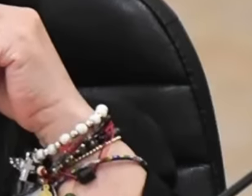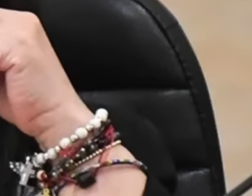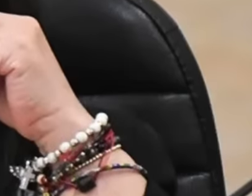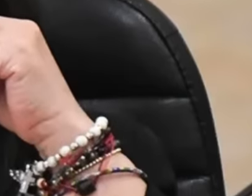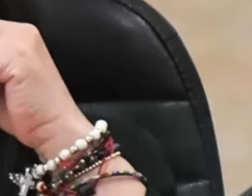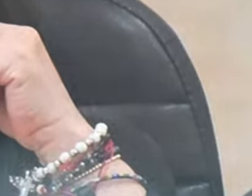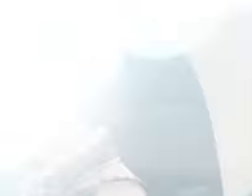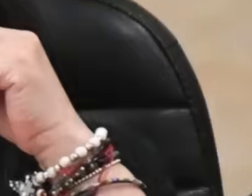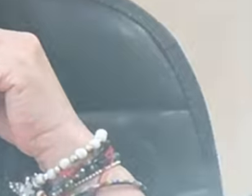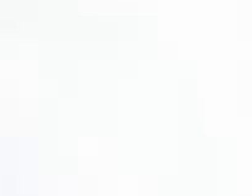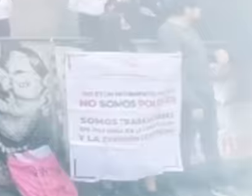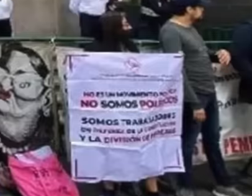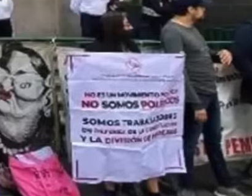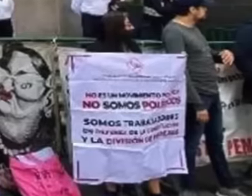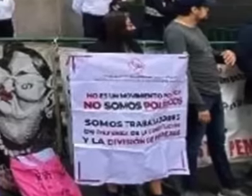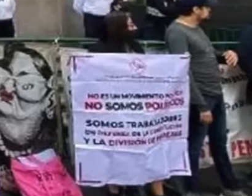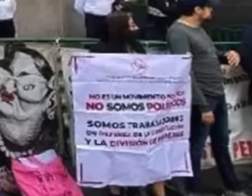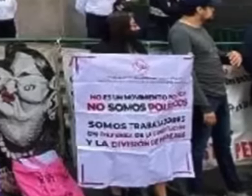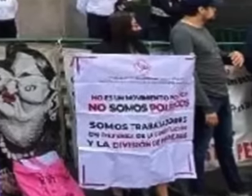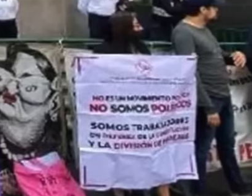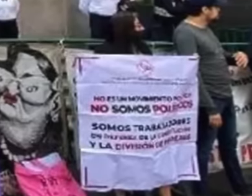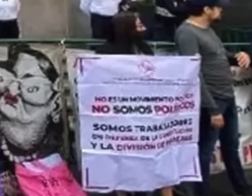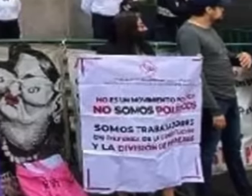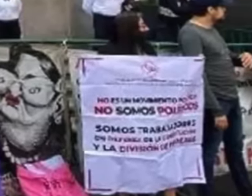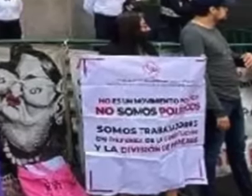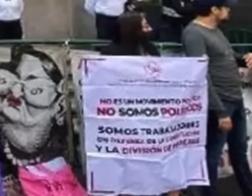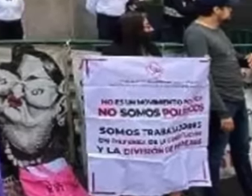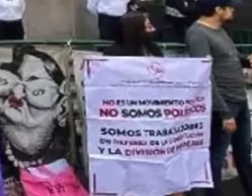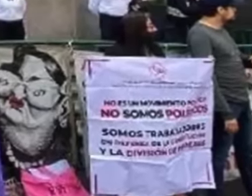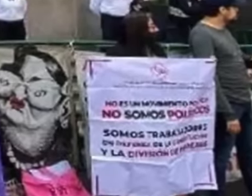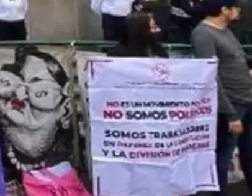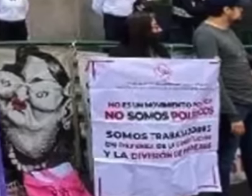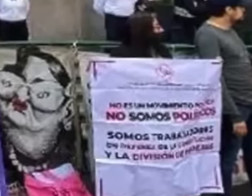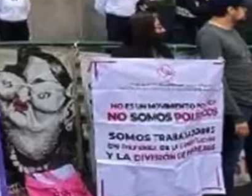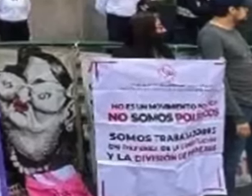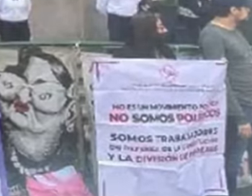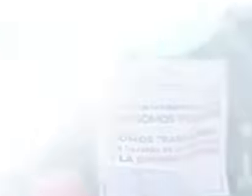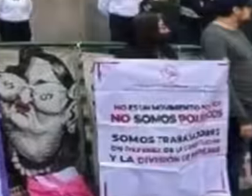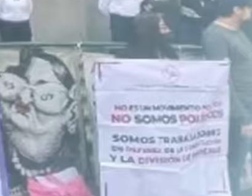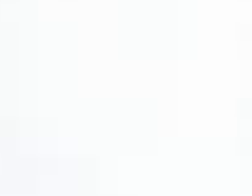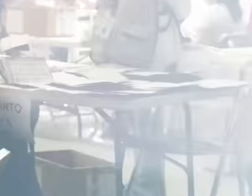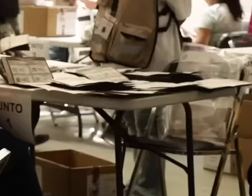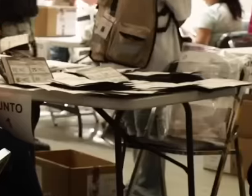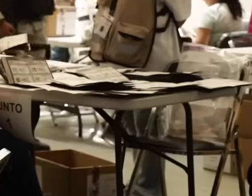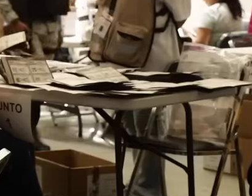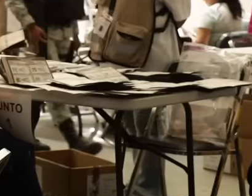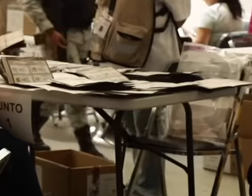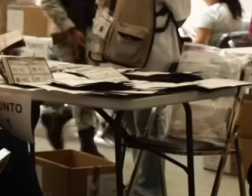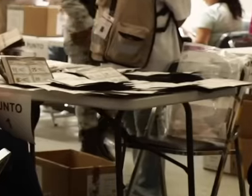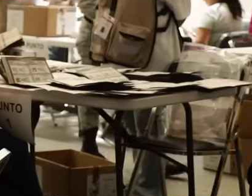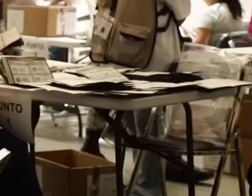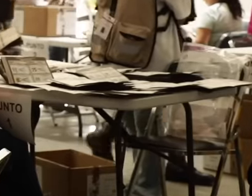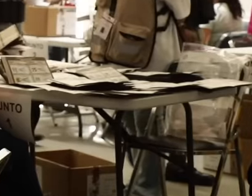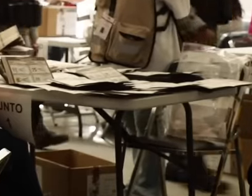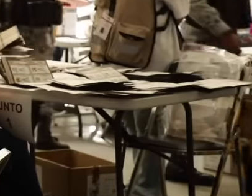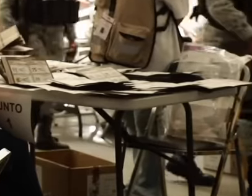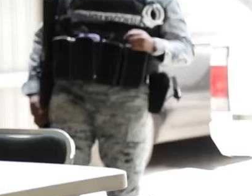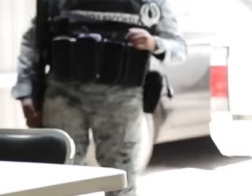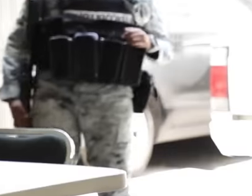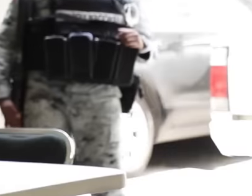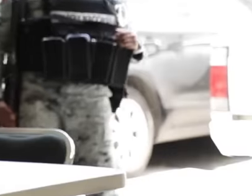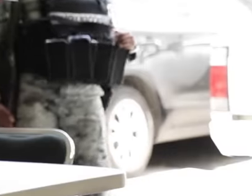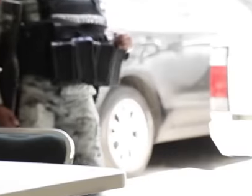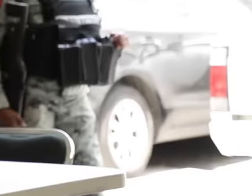They are still unemployed but the people have already decided that in this year 2025 there will be new magistrate judges